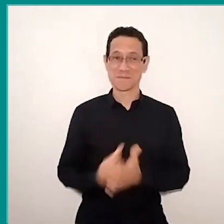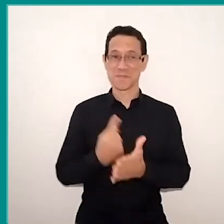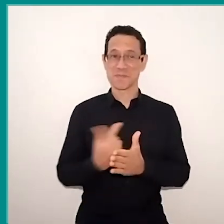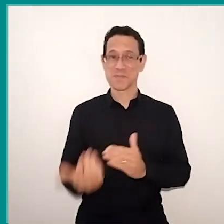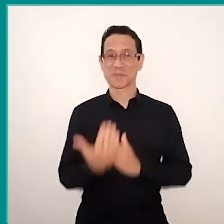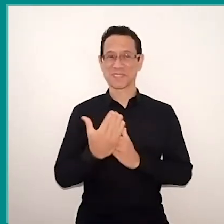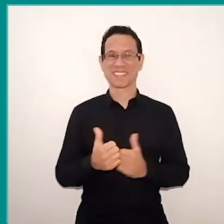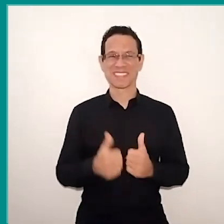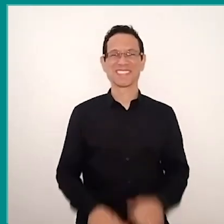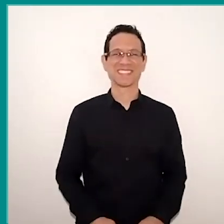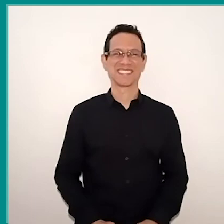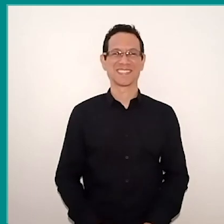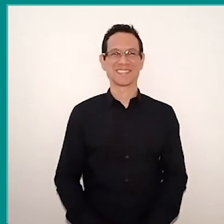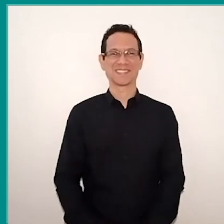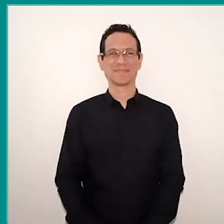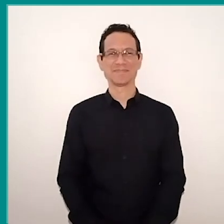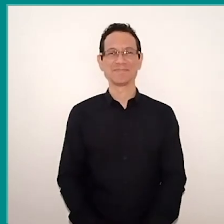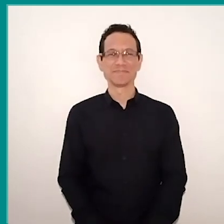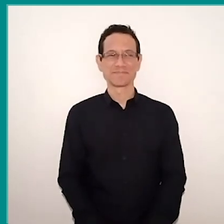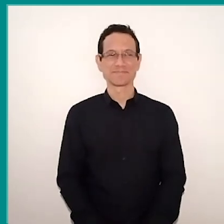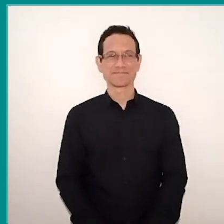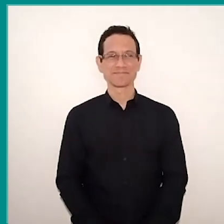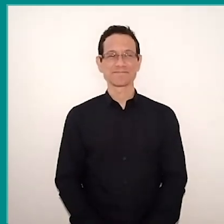So let's go to the second moment and, through the report,